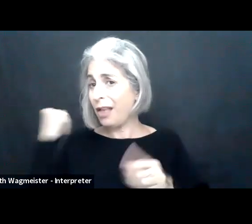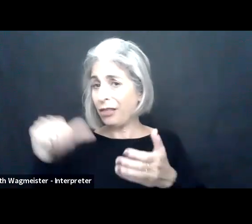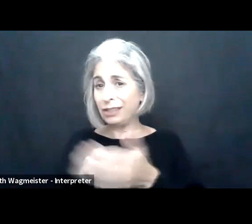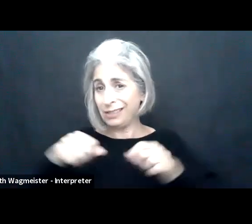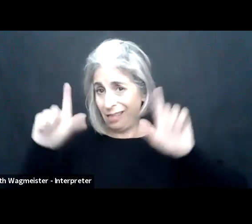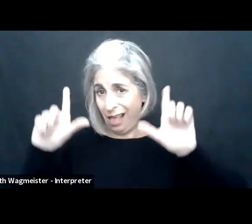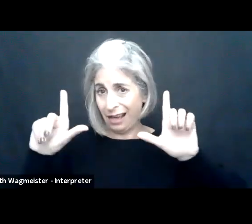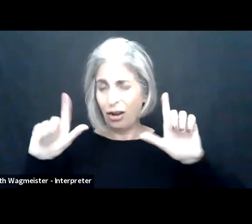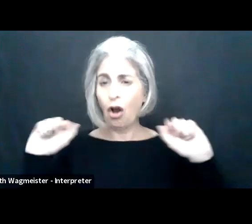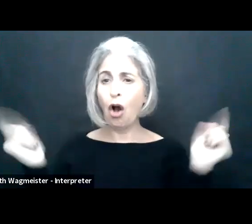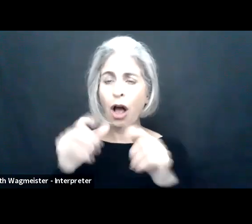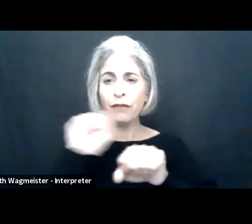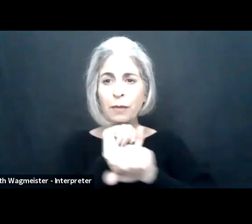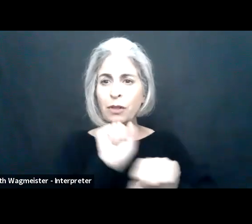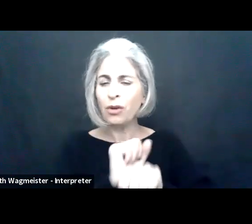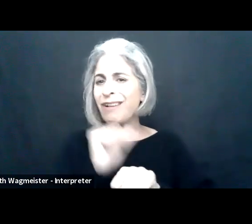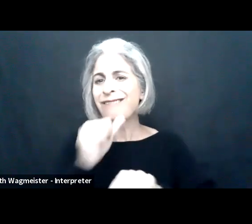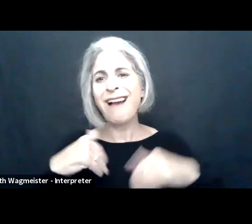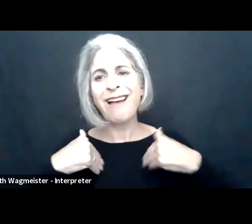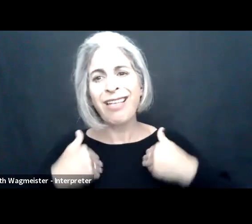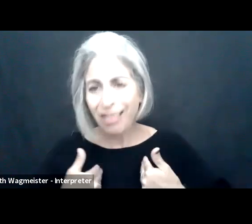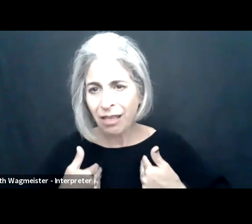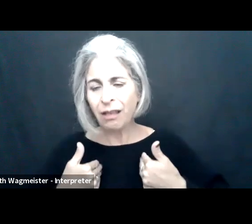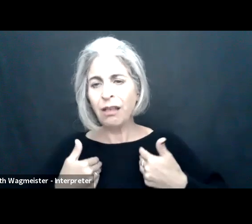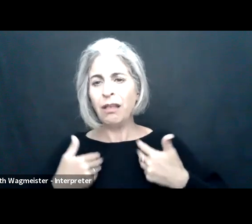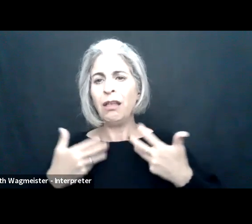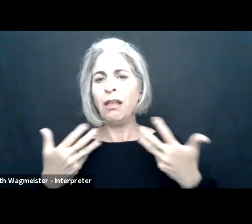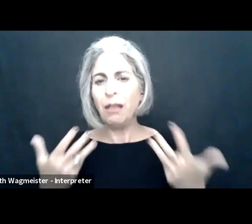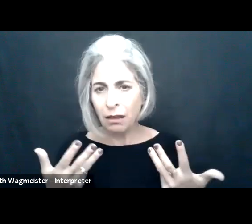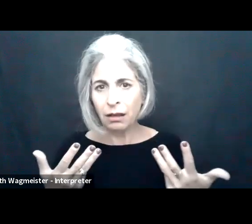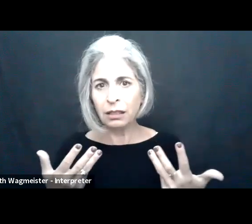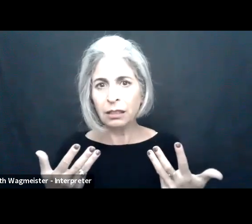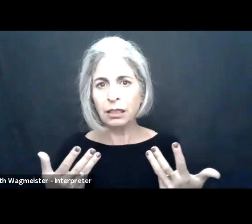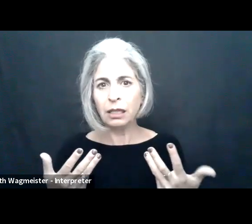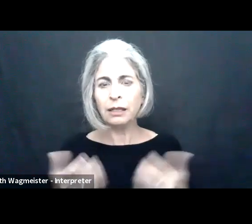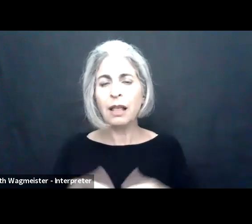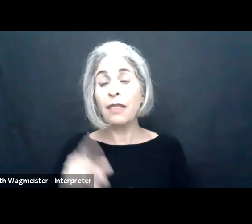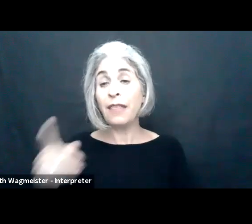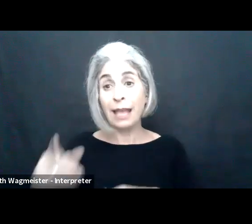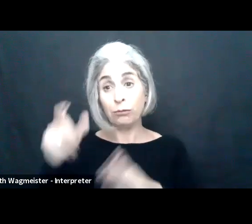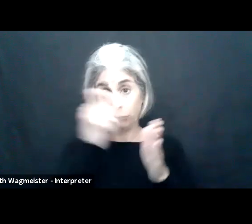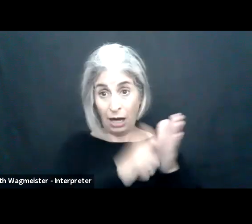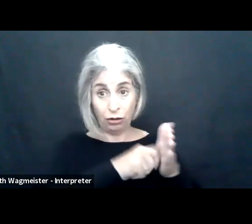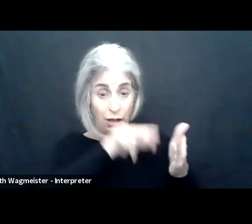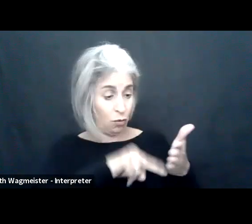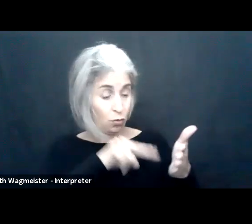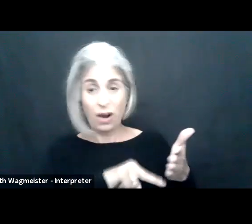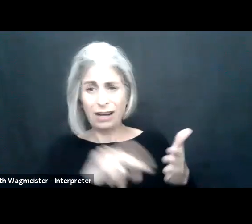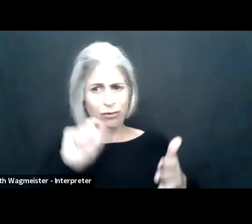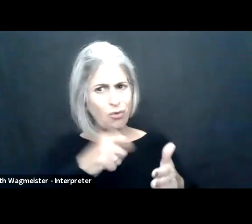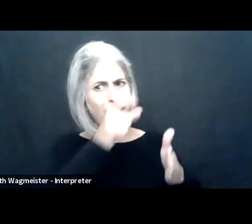harness that positive story we saw on the previous page and make it better so all of our employees aren't fatigued,